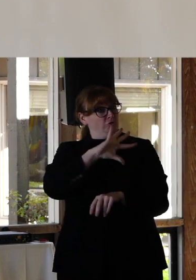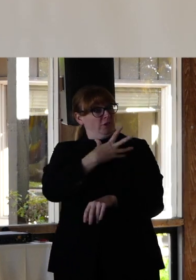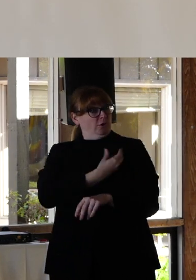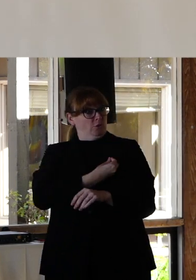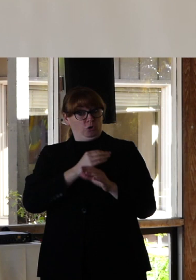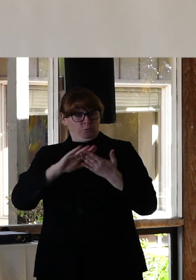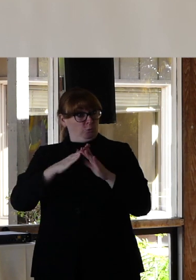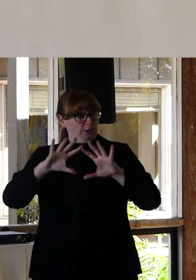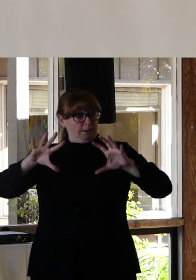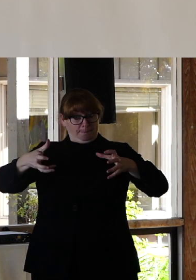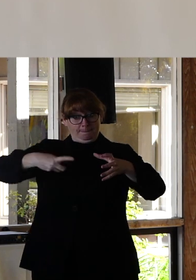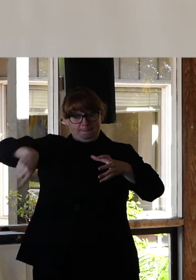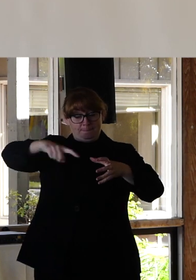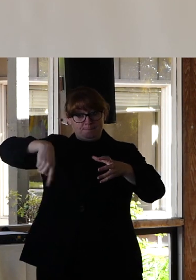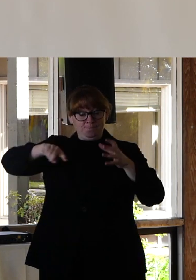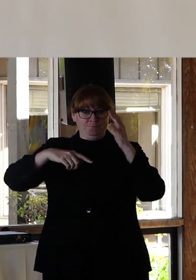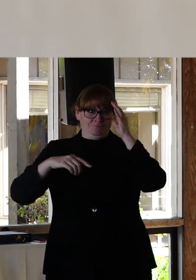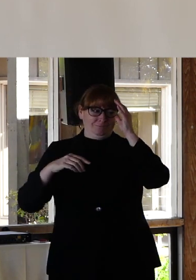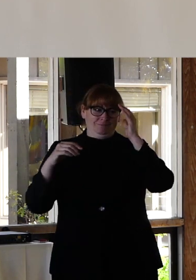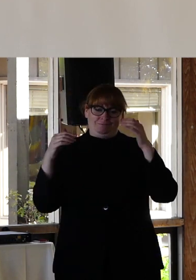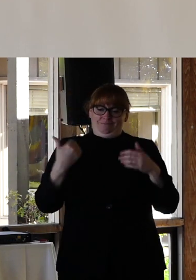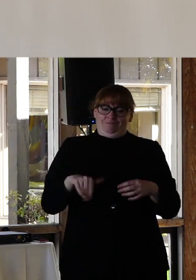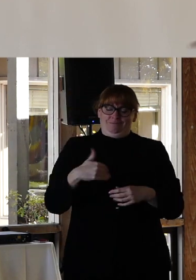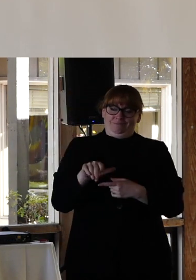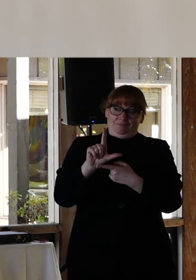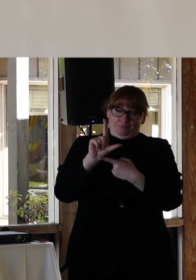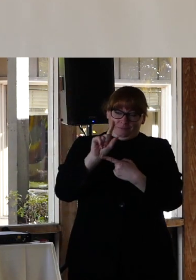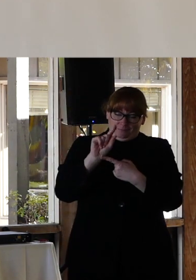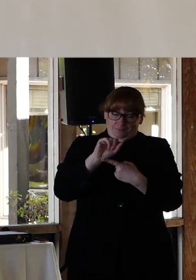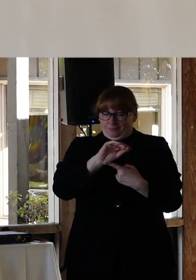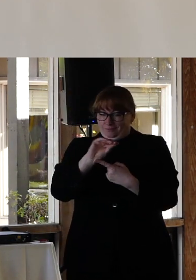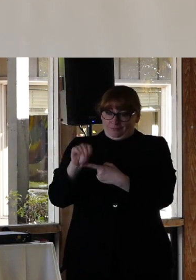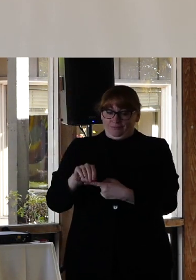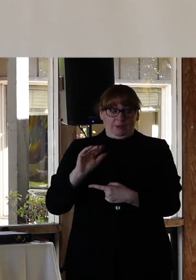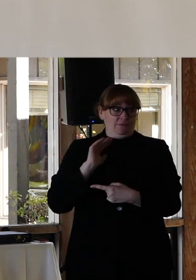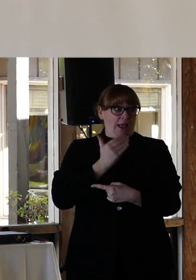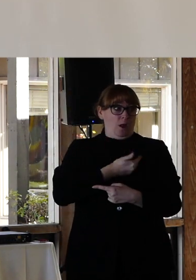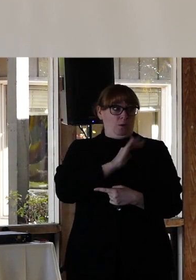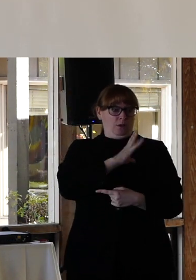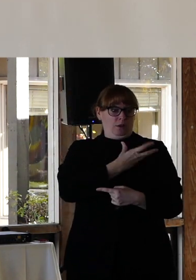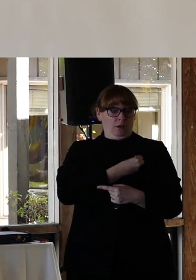transgender community a staggering 20 percent of our transgender youth